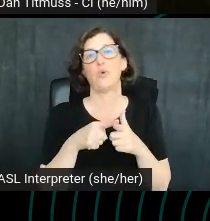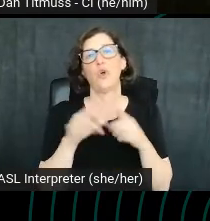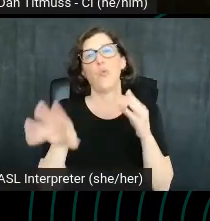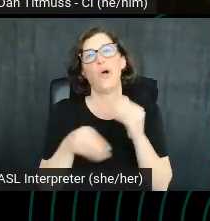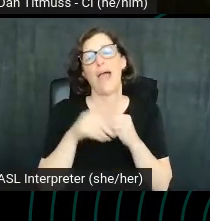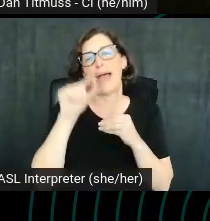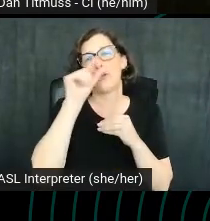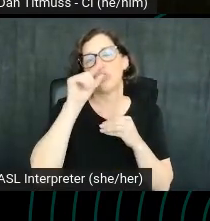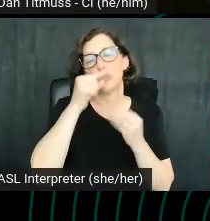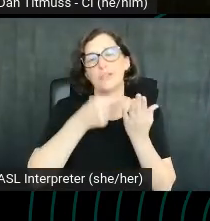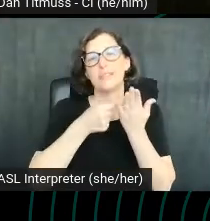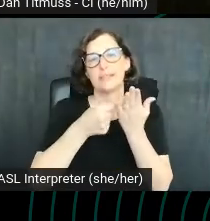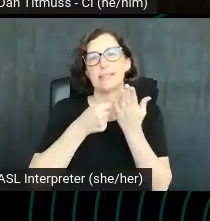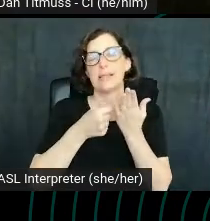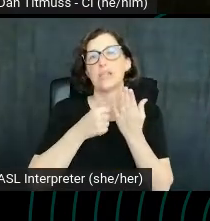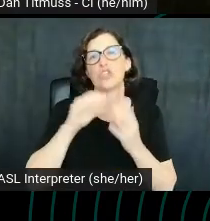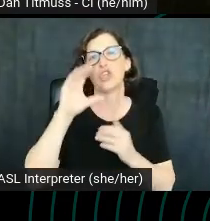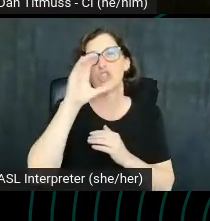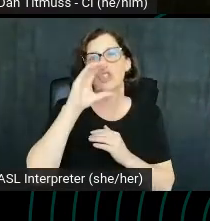search first approach.